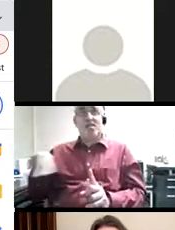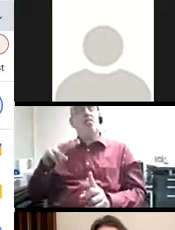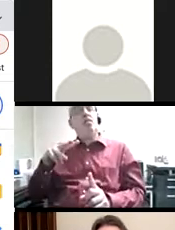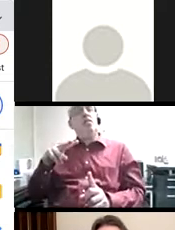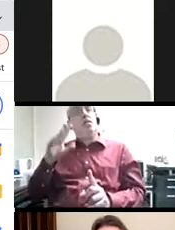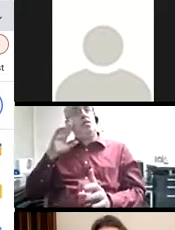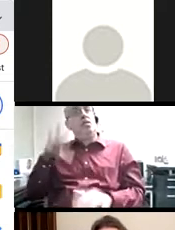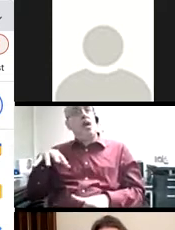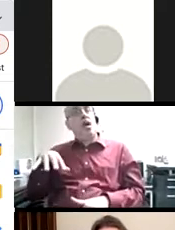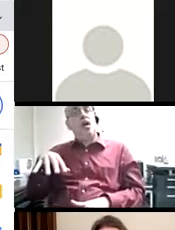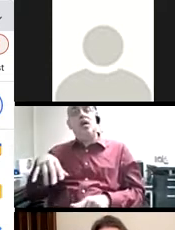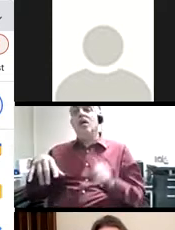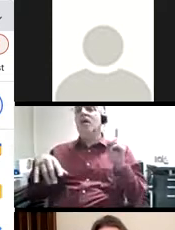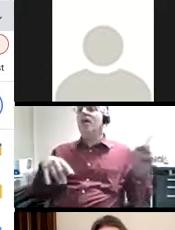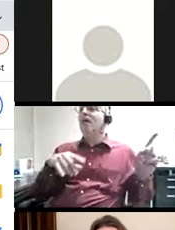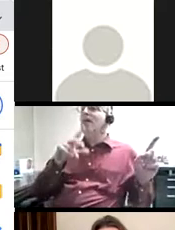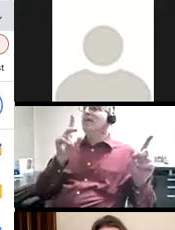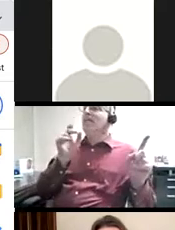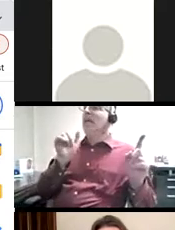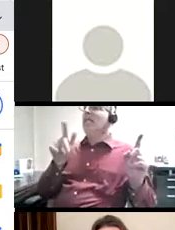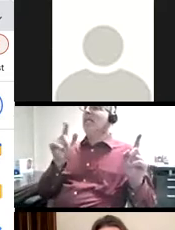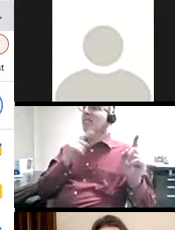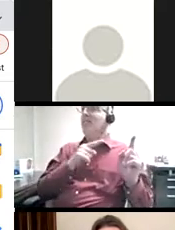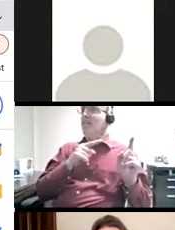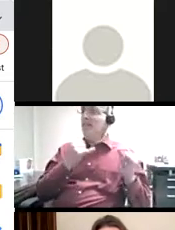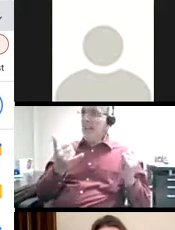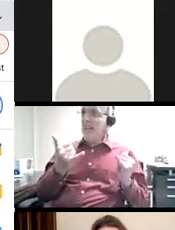The other young man was shocked because Daniel shares very confidently now